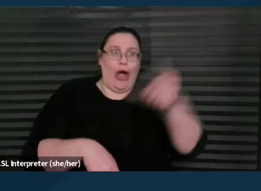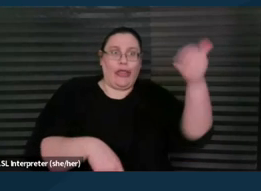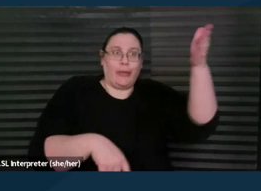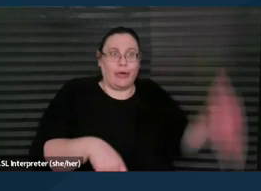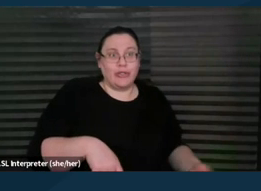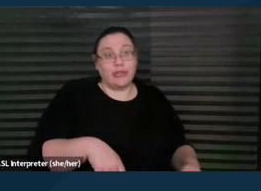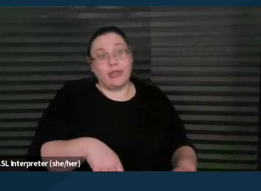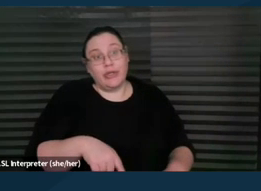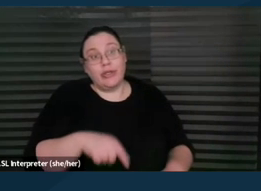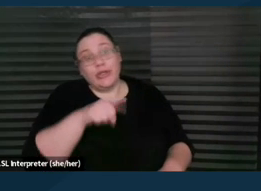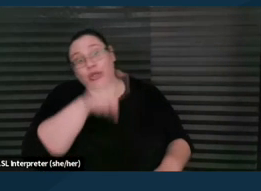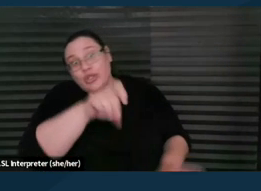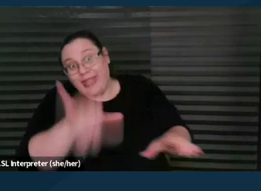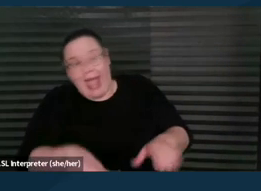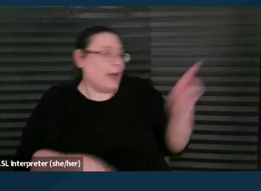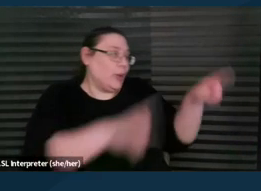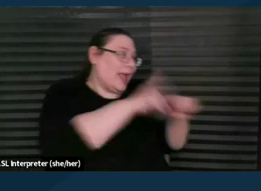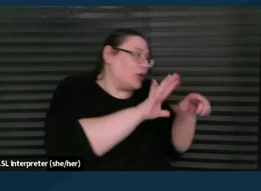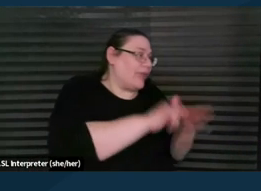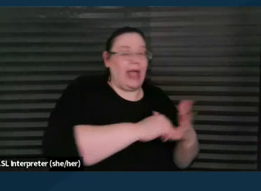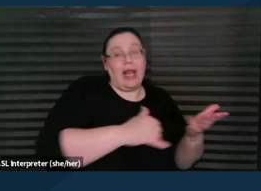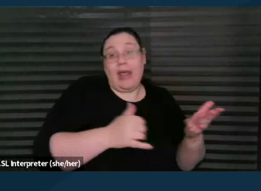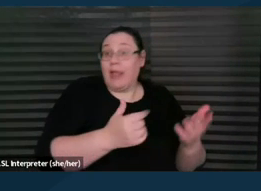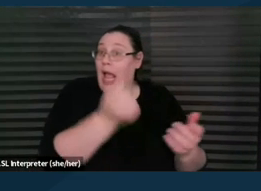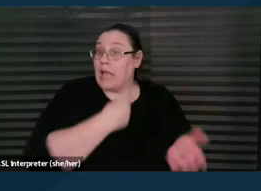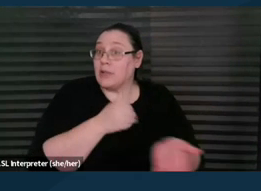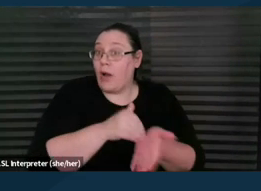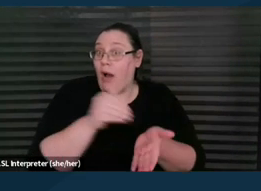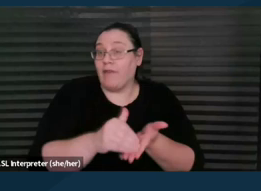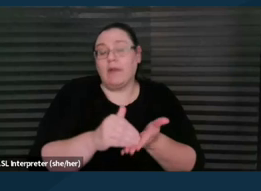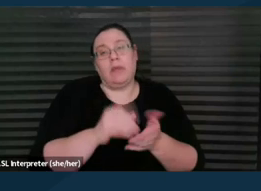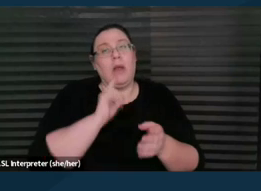And it's not uncommon for us to be asked that question. I just wanted to be sure to stick that in there.